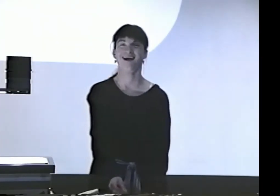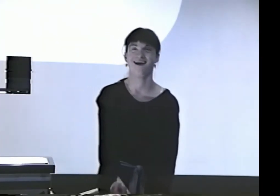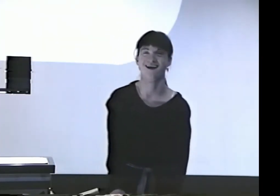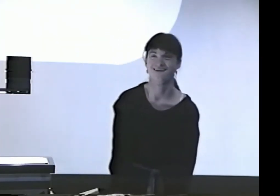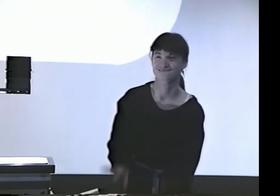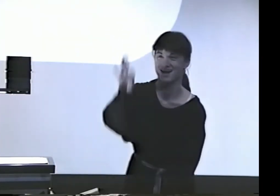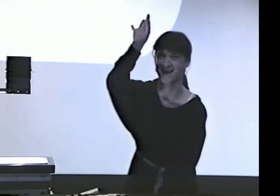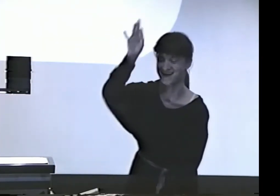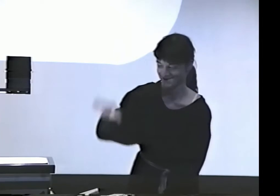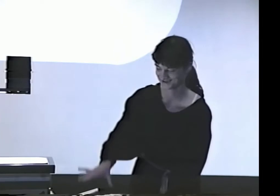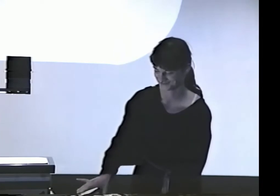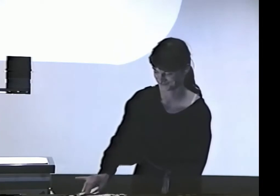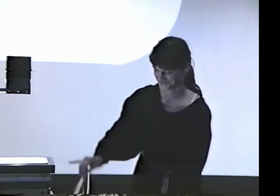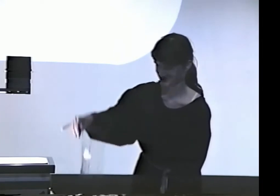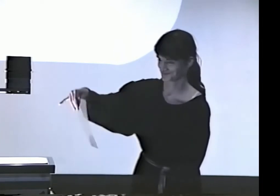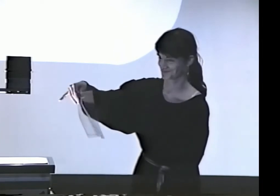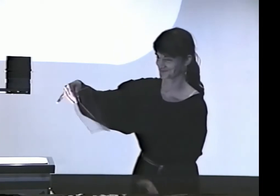HA. FOUND IT.